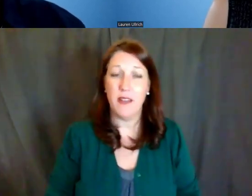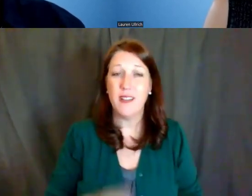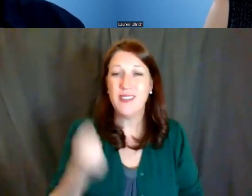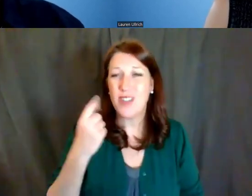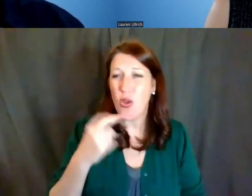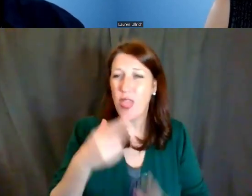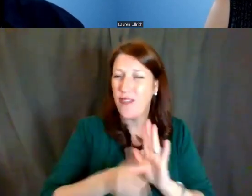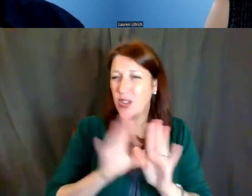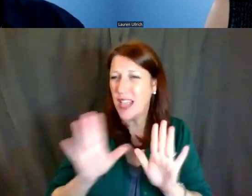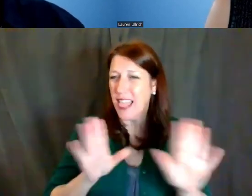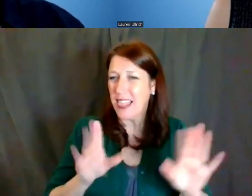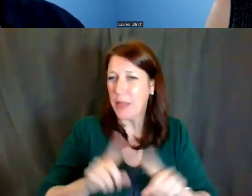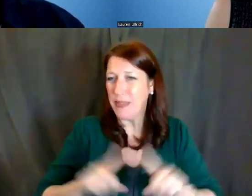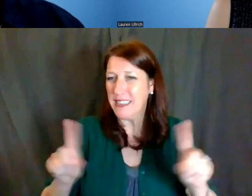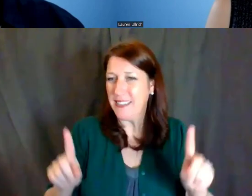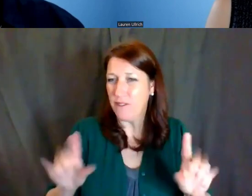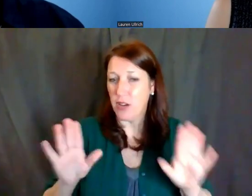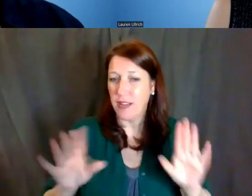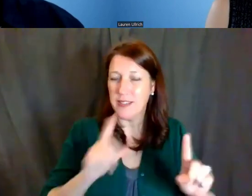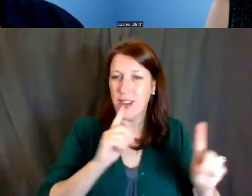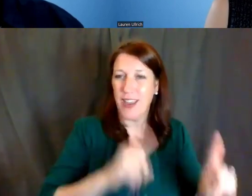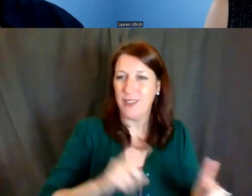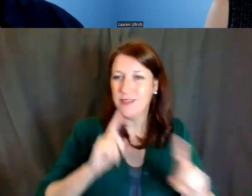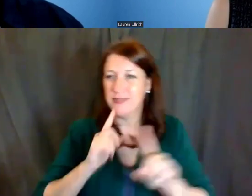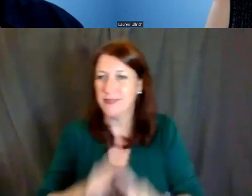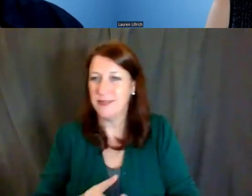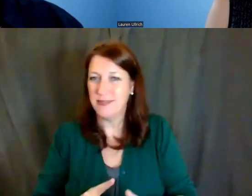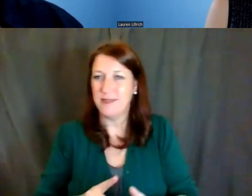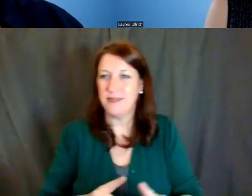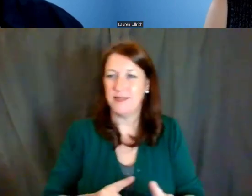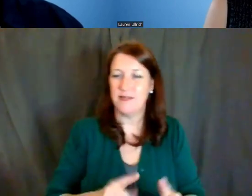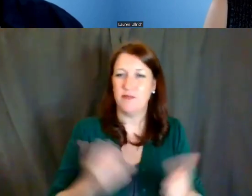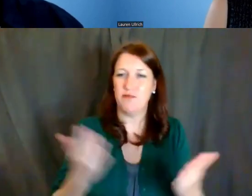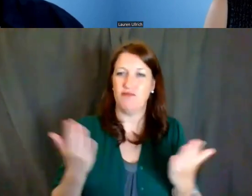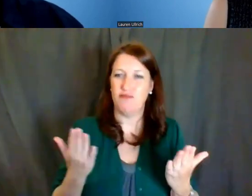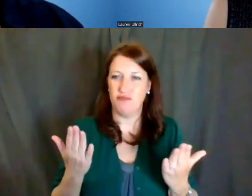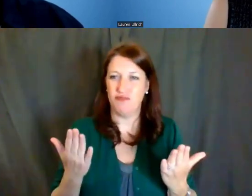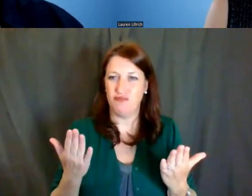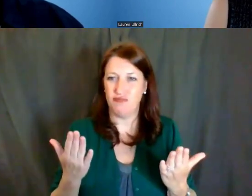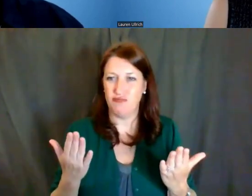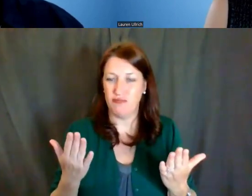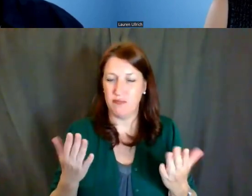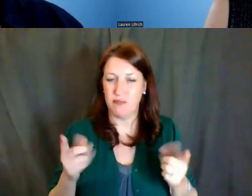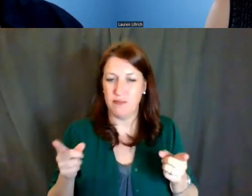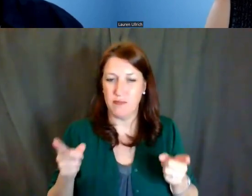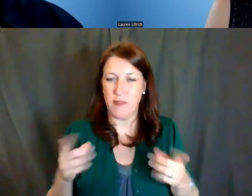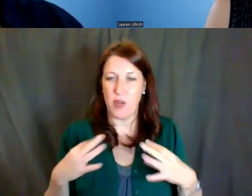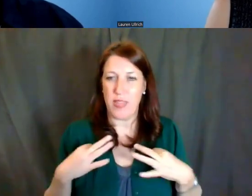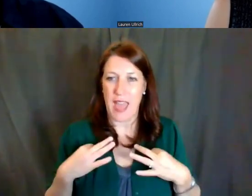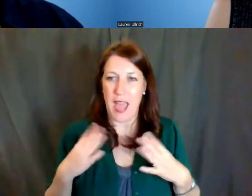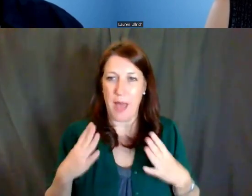because reviewers are answering different questions about your application than they would with a parent.